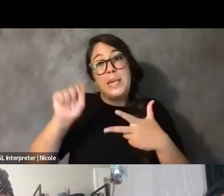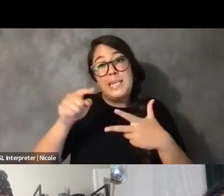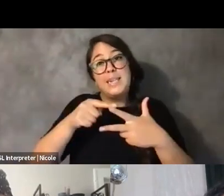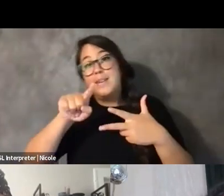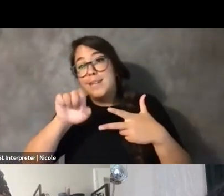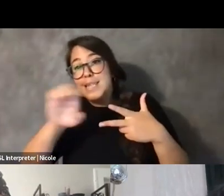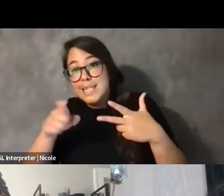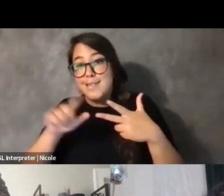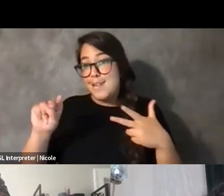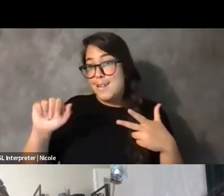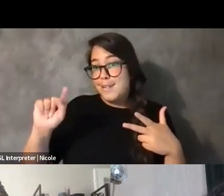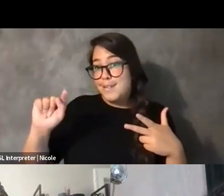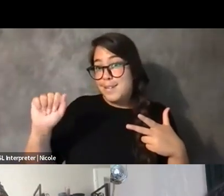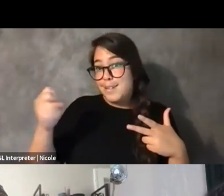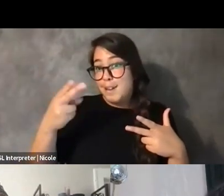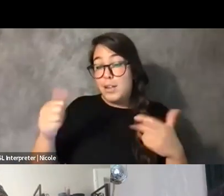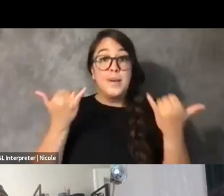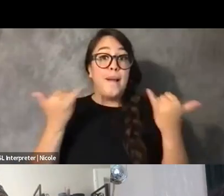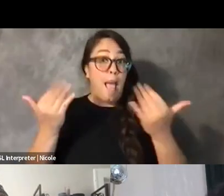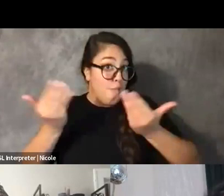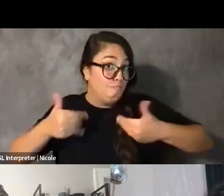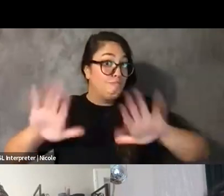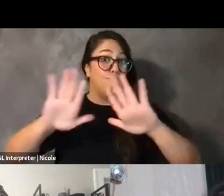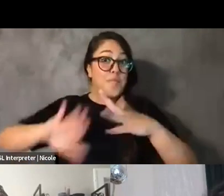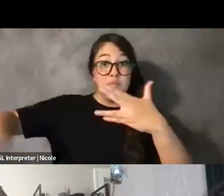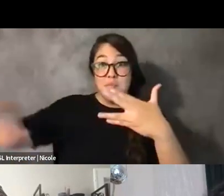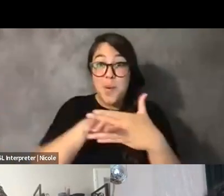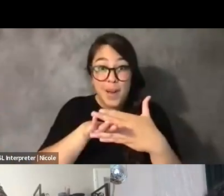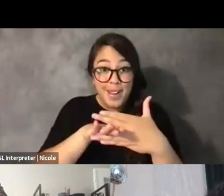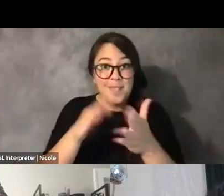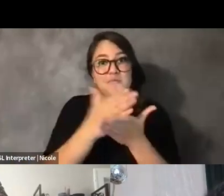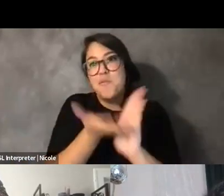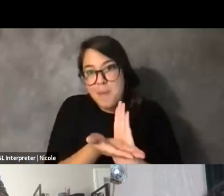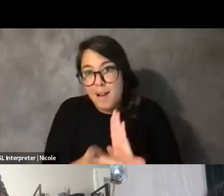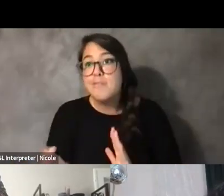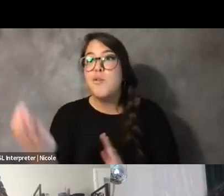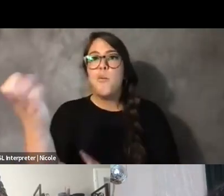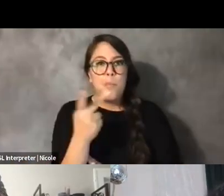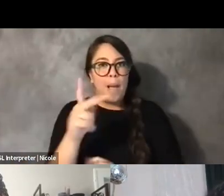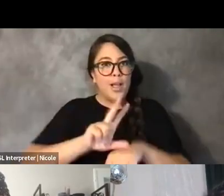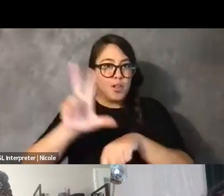With that, I will send us into our break. We'll return at 3:30 with our next panel.